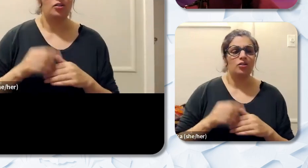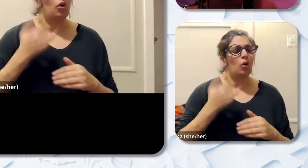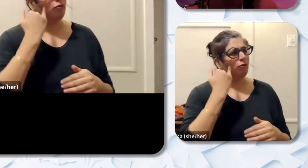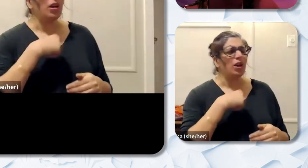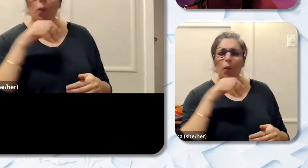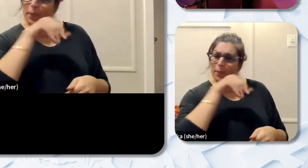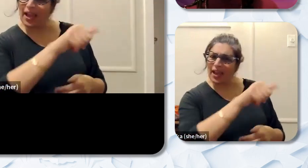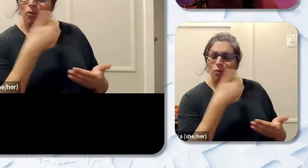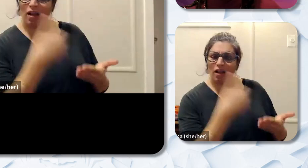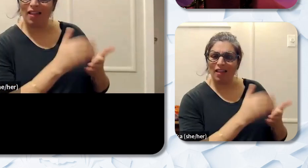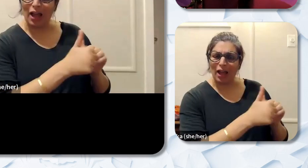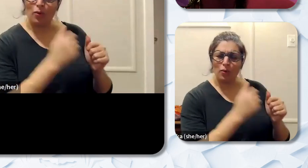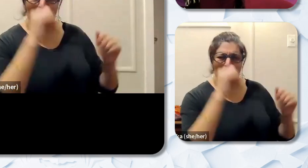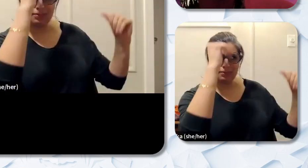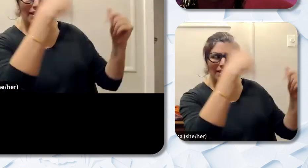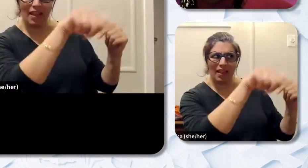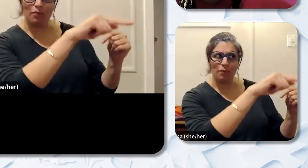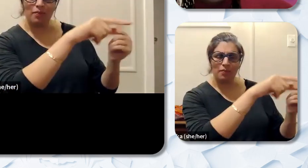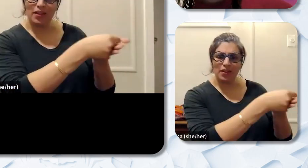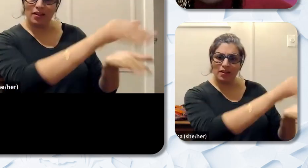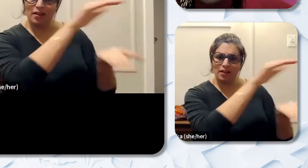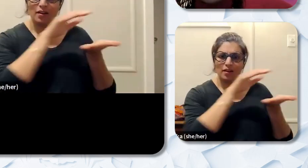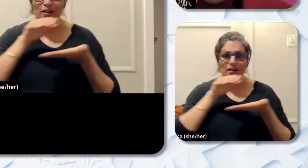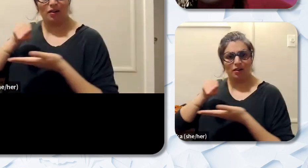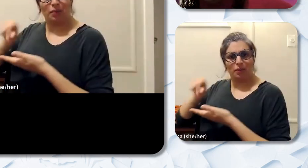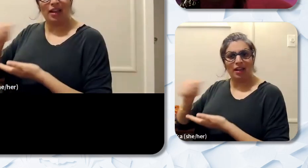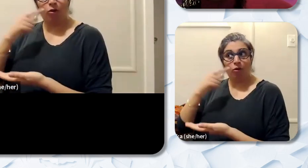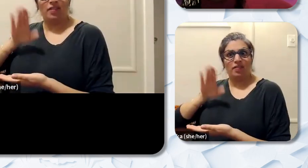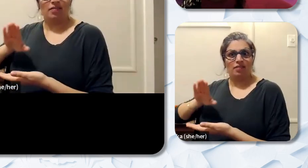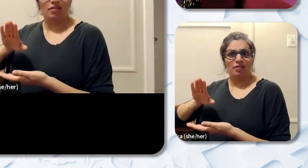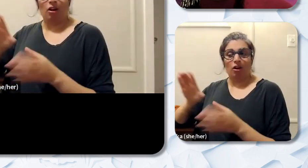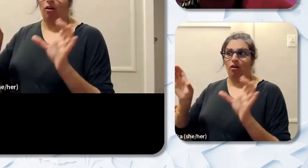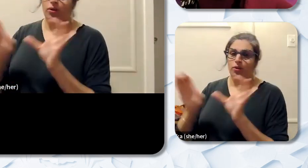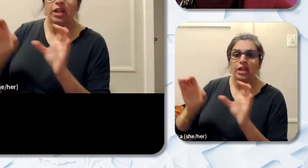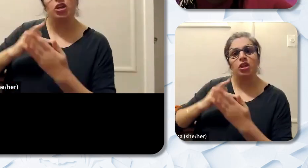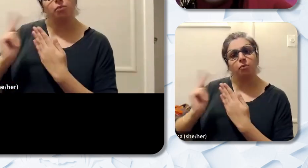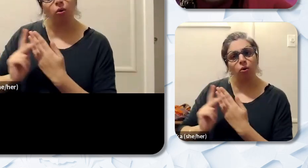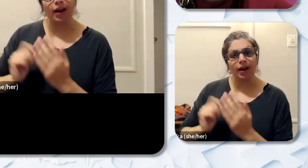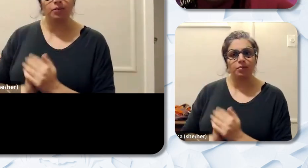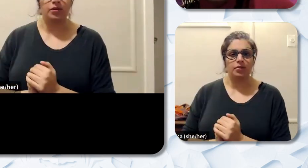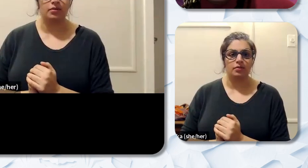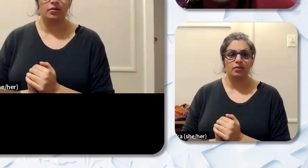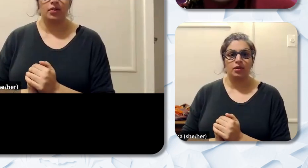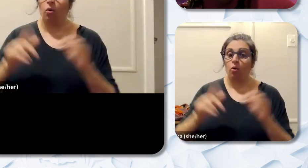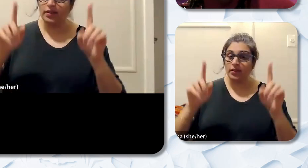how do we turn around and expect them to be able to pay for credentialing programs or these tests.